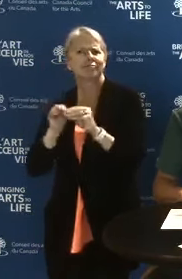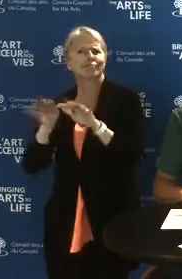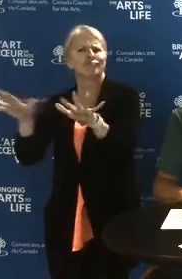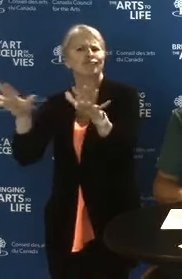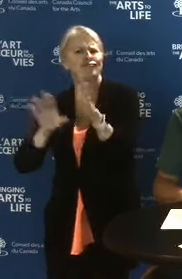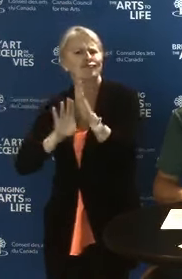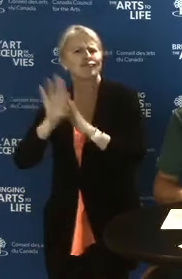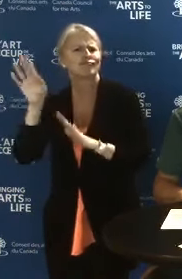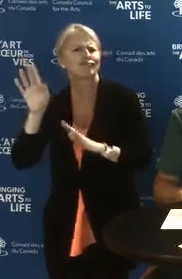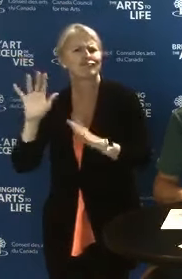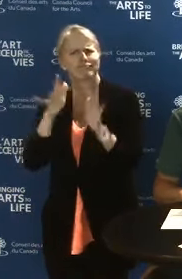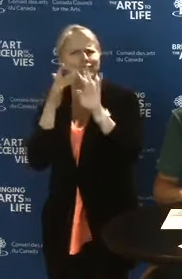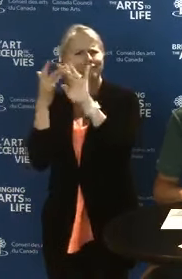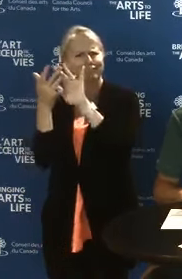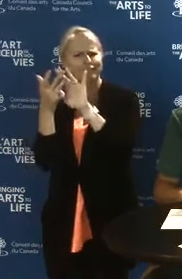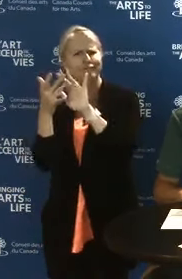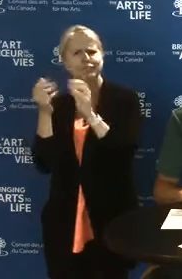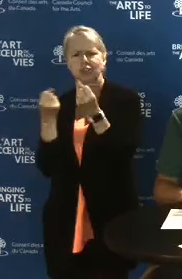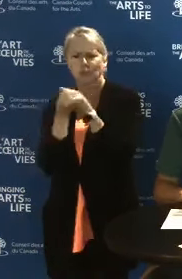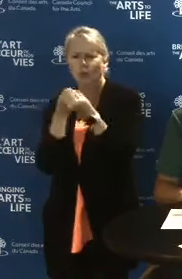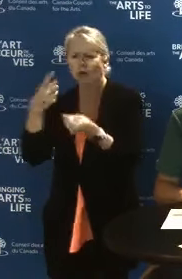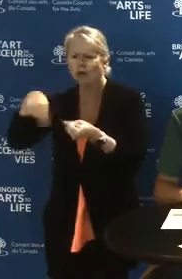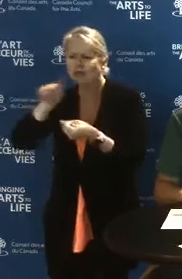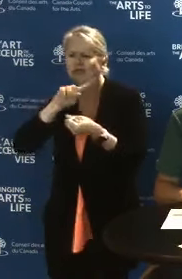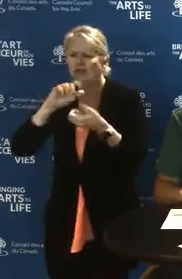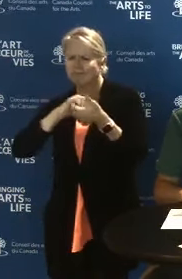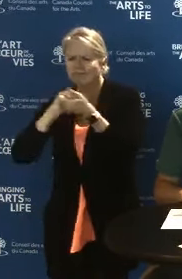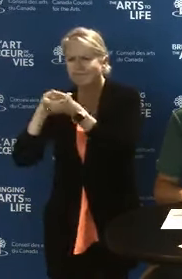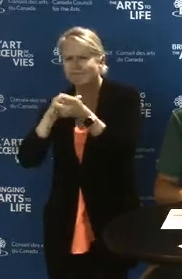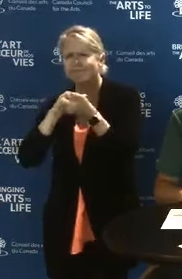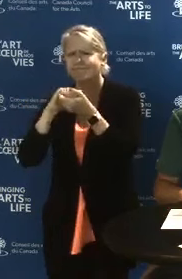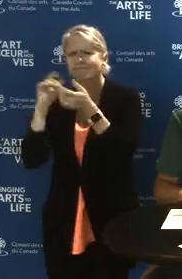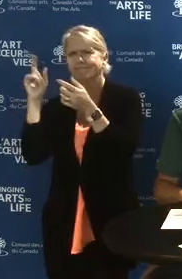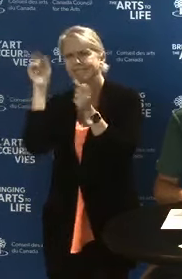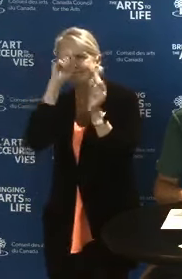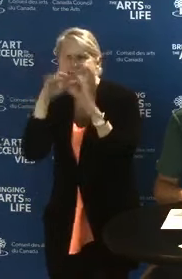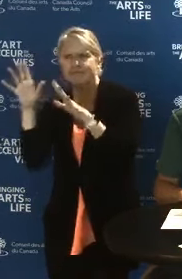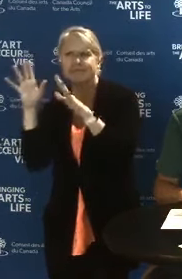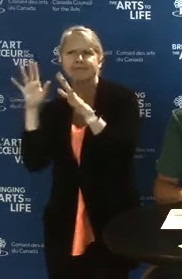and to support you to build collaborative and strategic approaches to digital change.